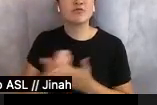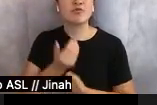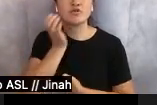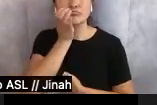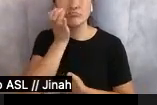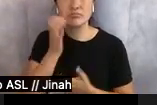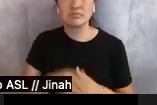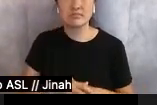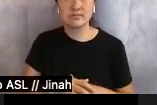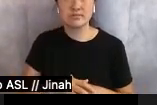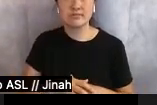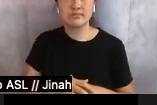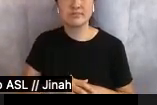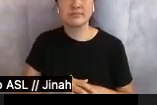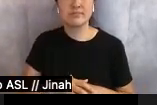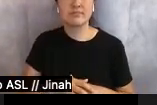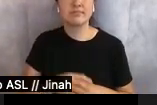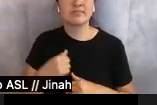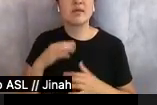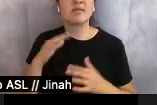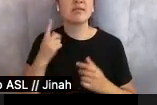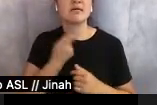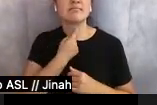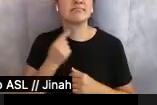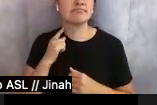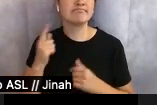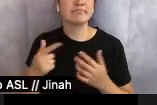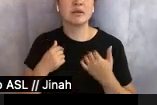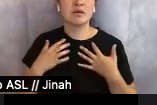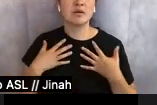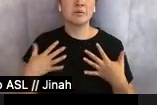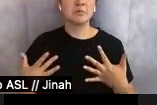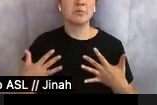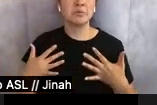The perfume Astrid had lent her wafted off her skin, and her hair was beautiful,